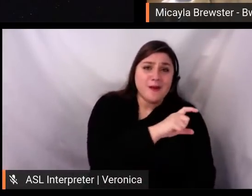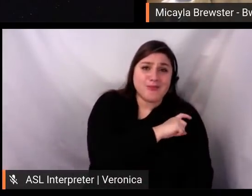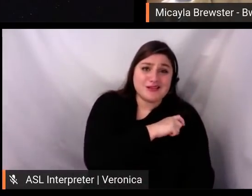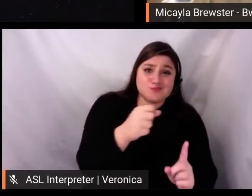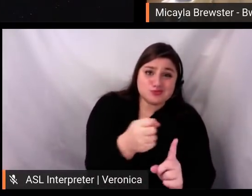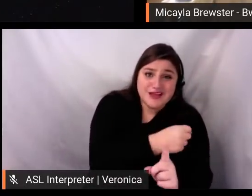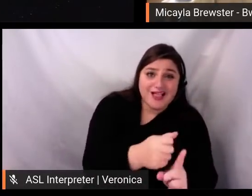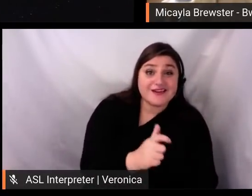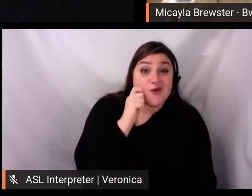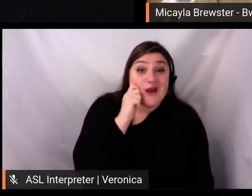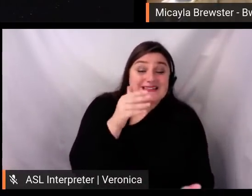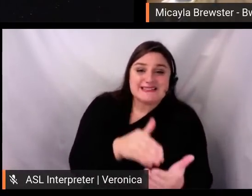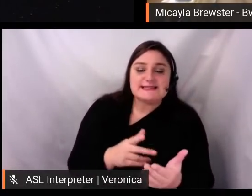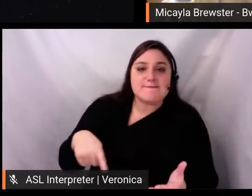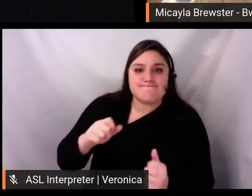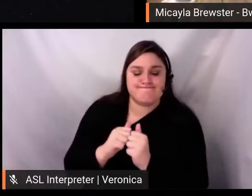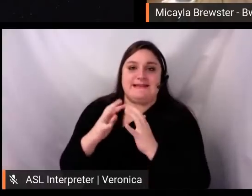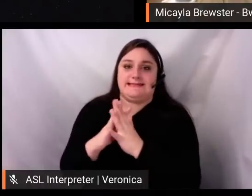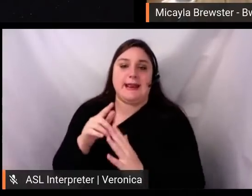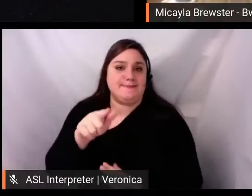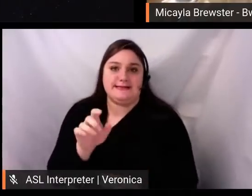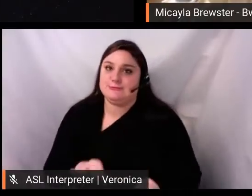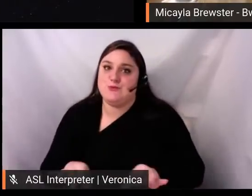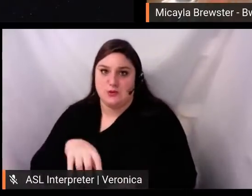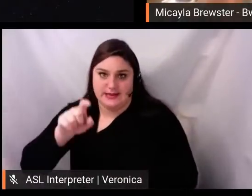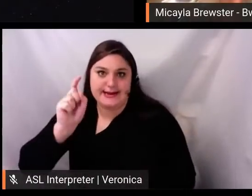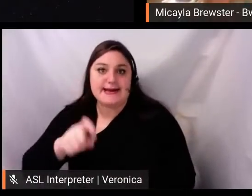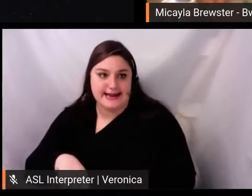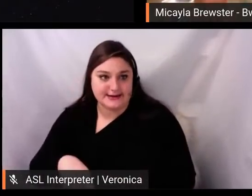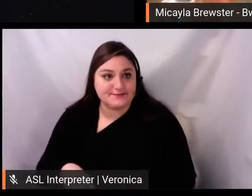So, we're an organization that's made up of a diverse group of